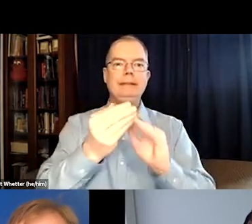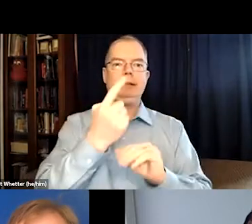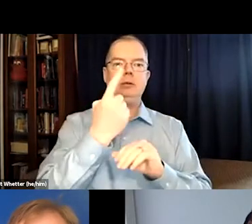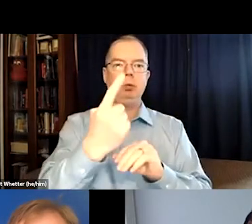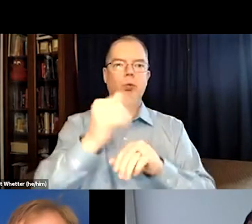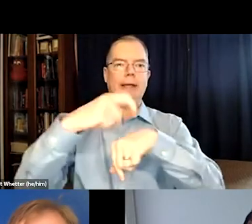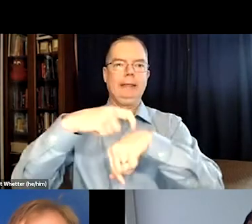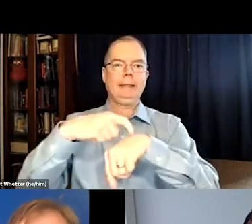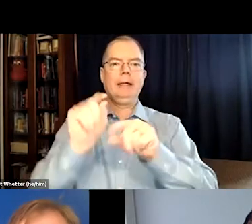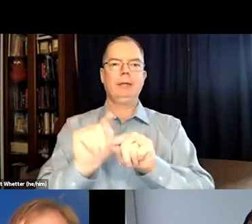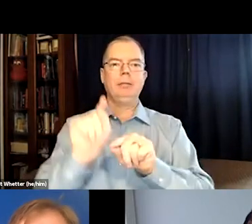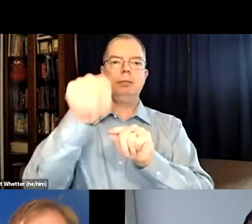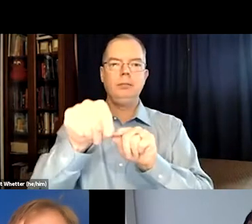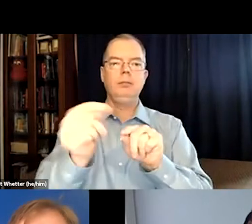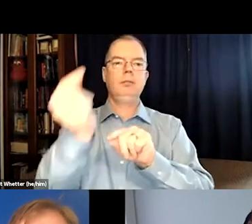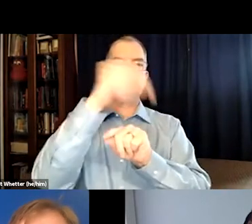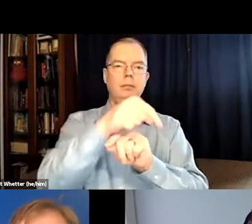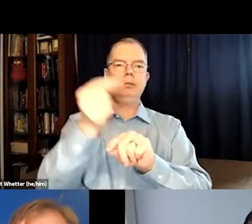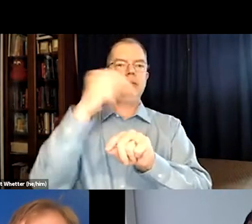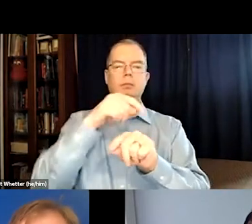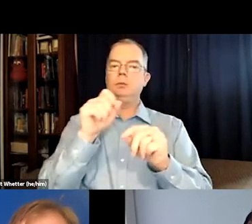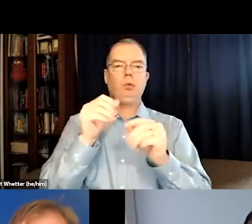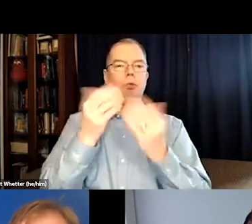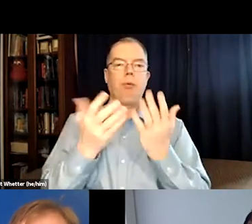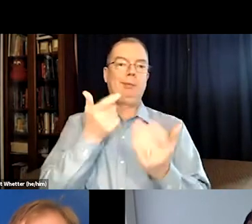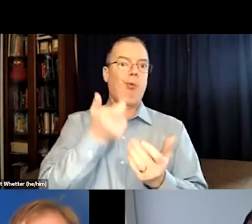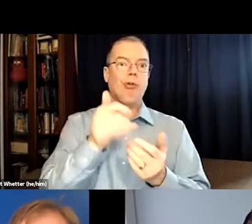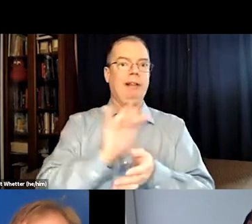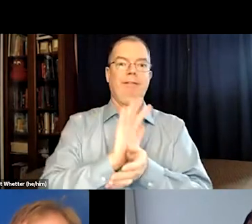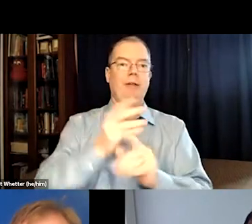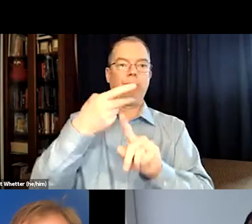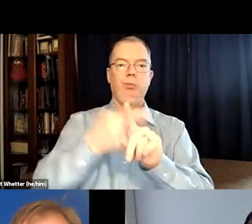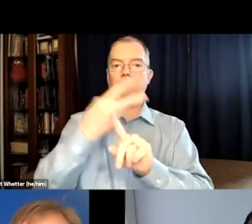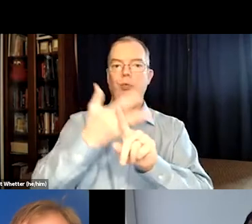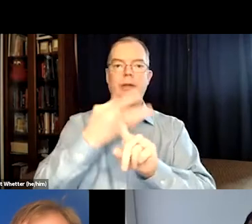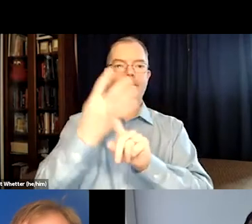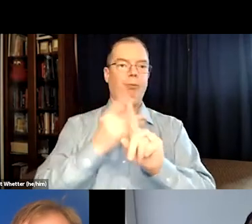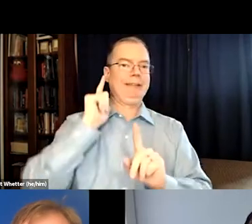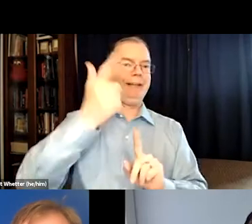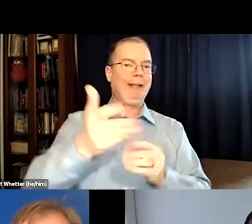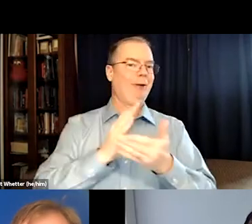And so they would send one to one city and then to other cities